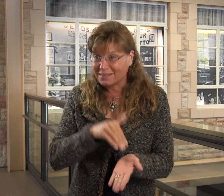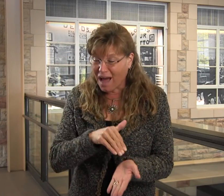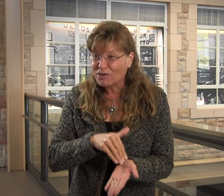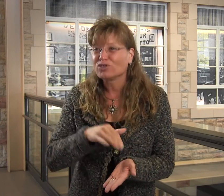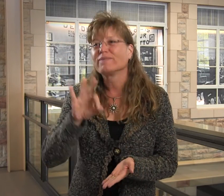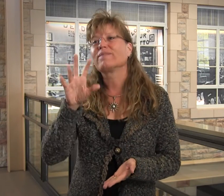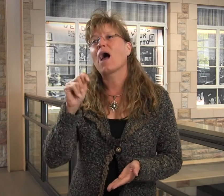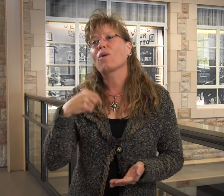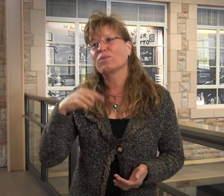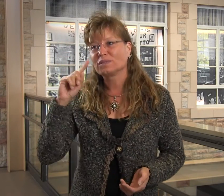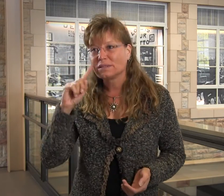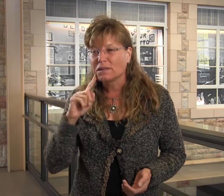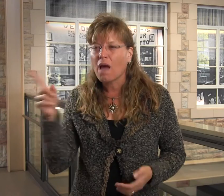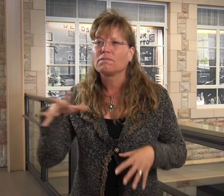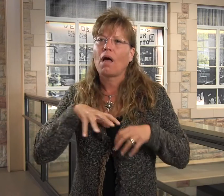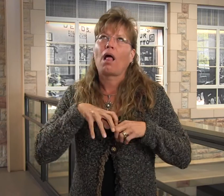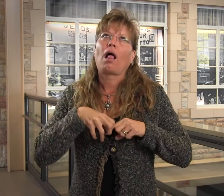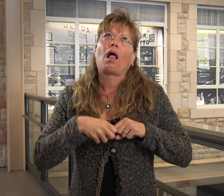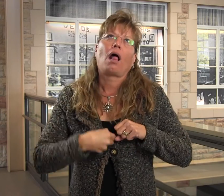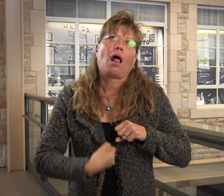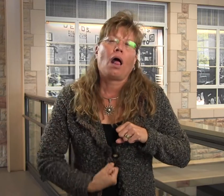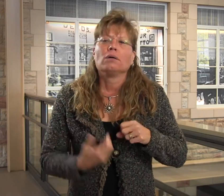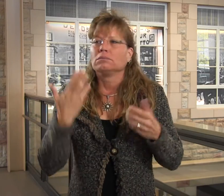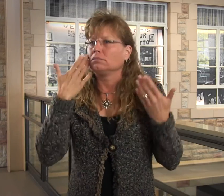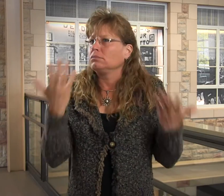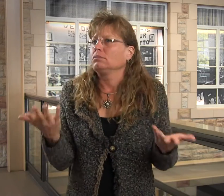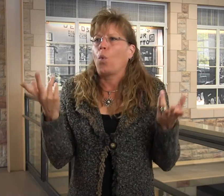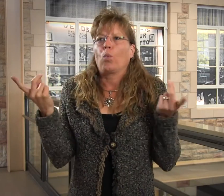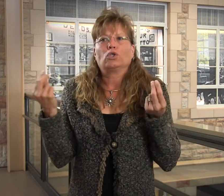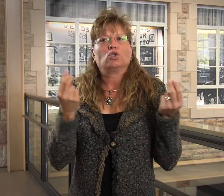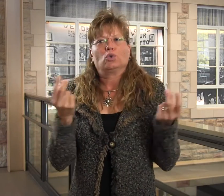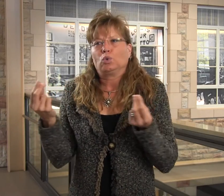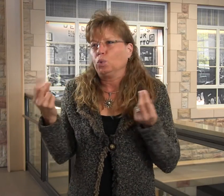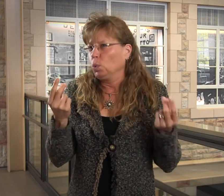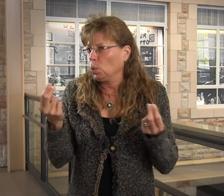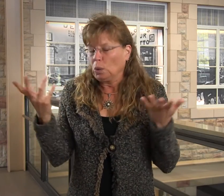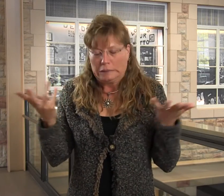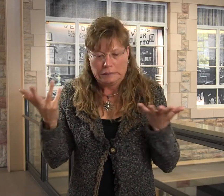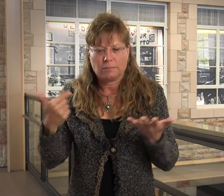They took me to the doctor and found out that I was Deaf. They were devastated. They didn't know what to do